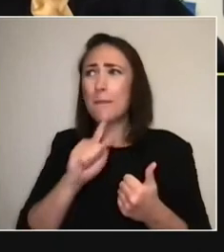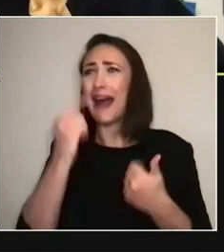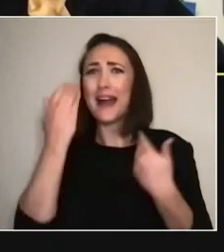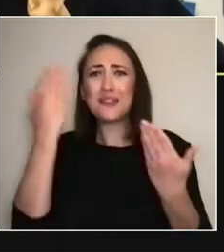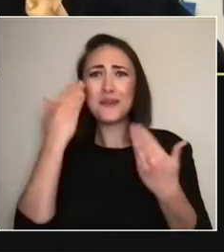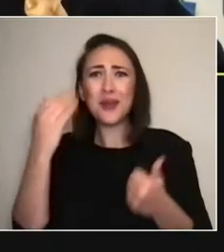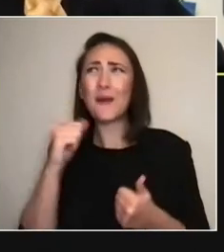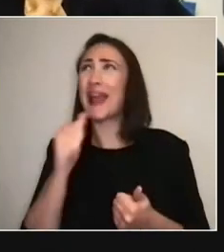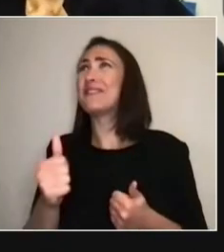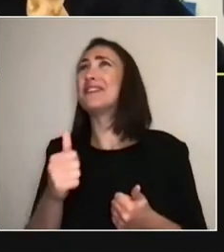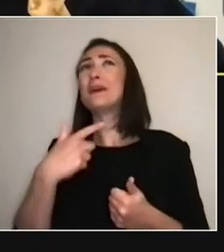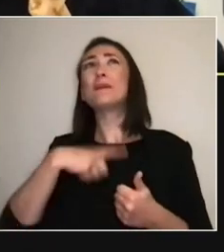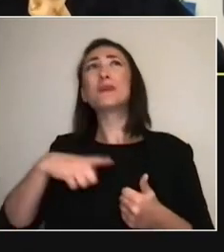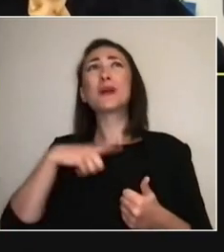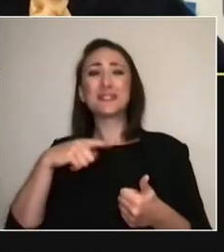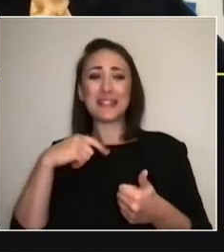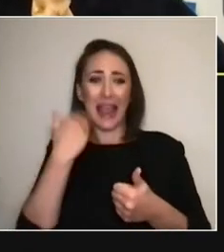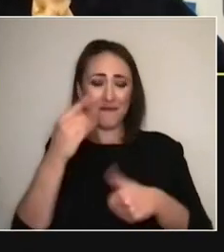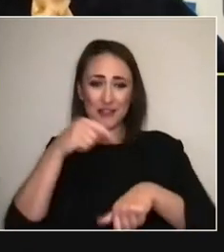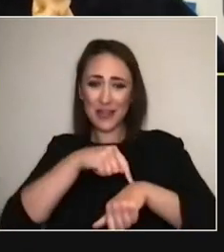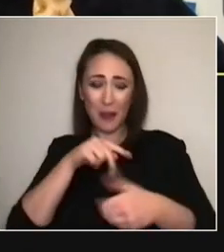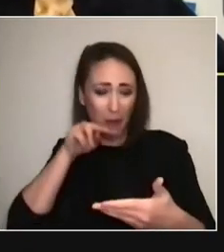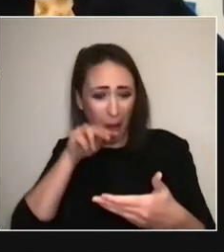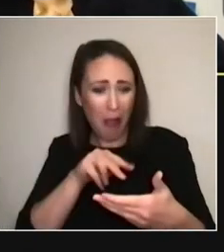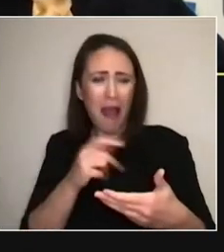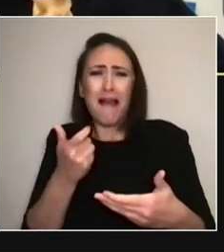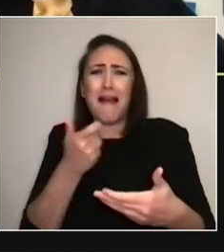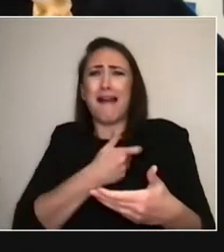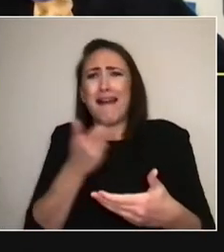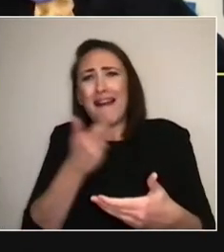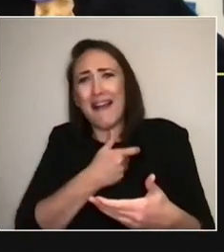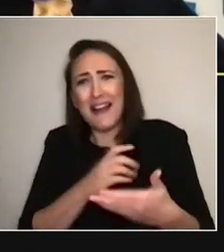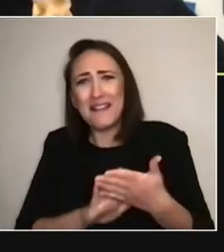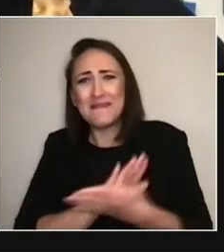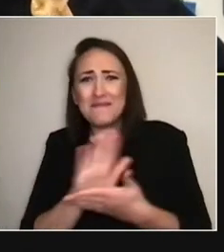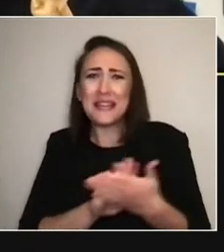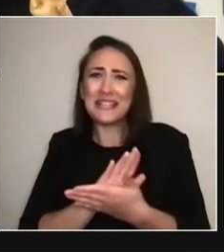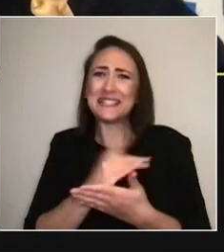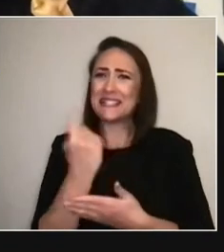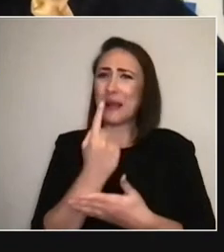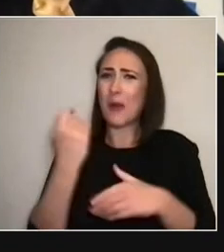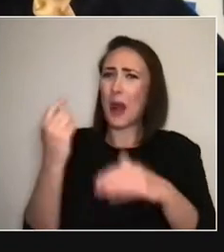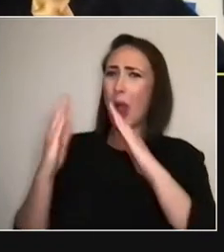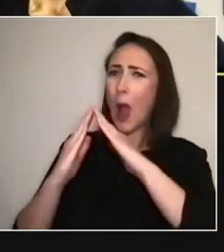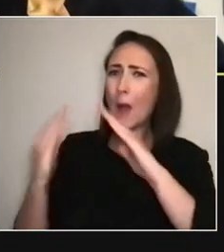short and funny and irreverent and made by someone at home.